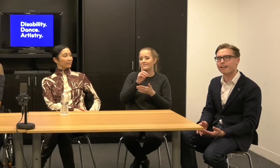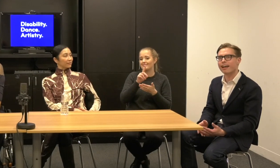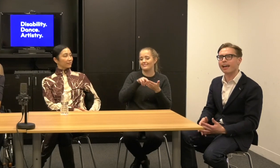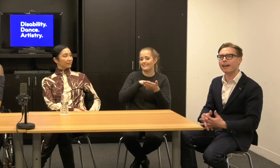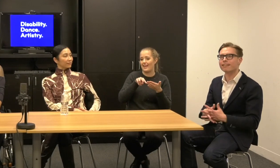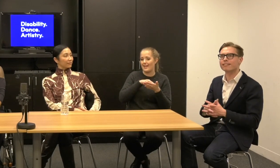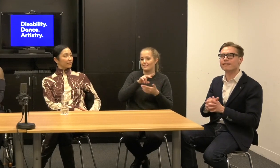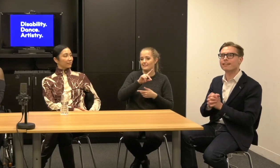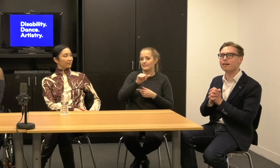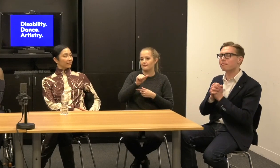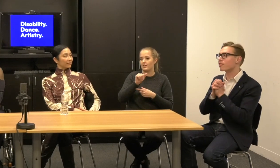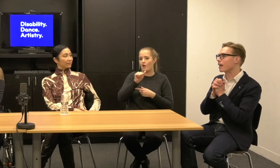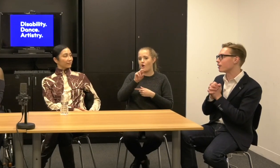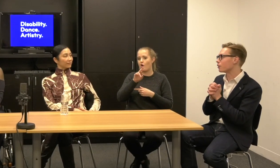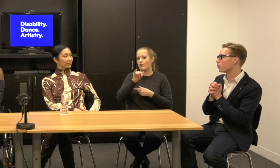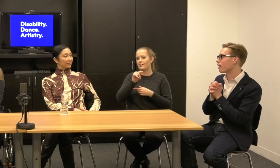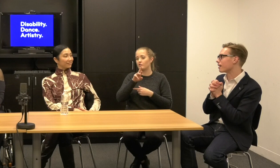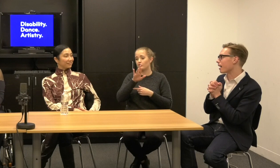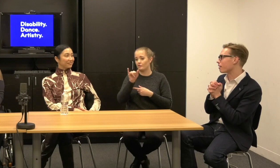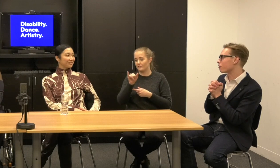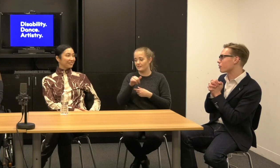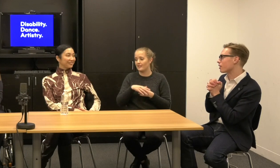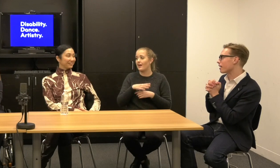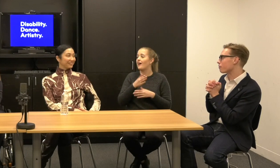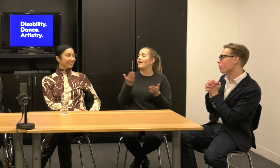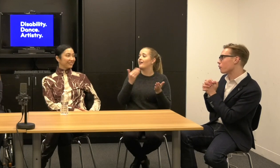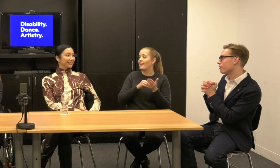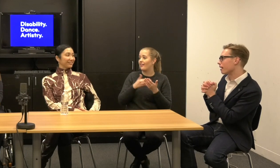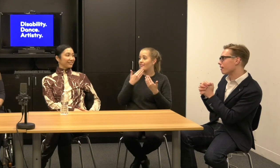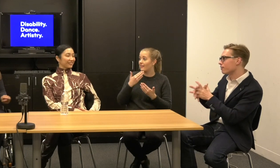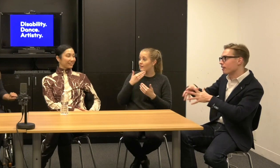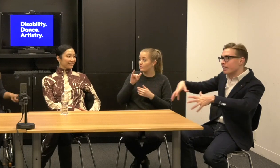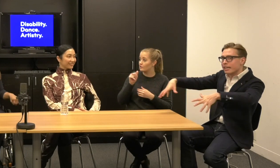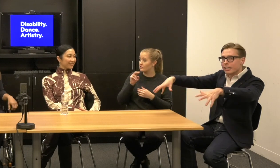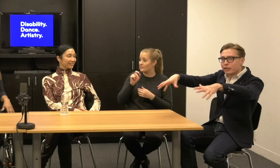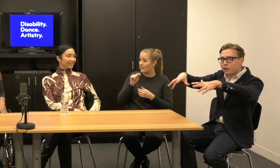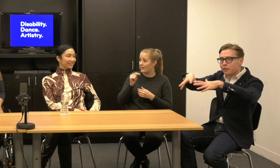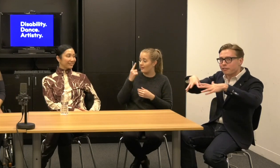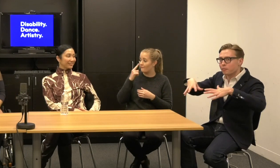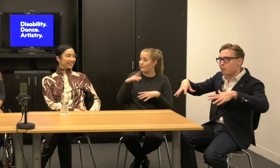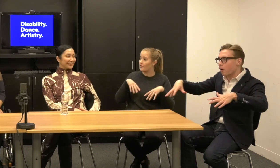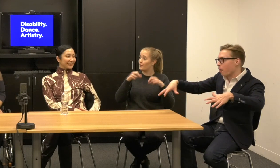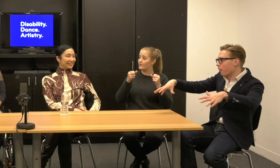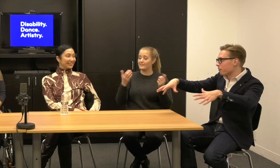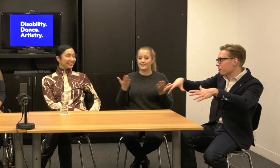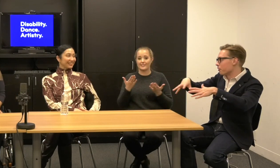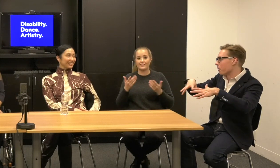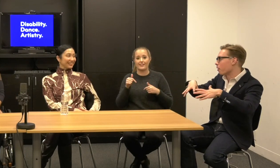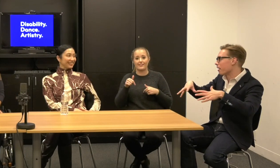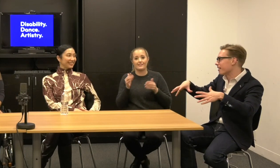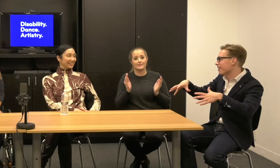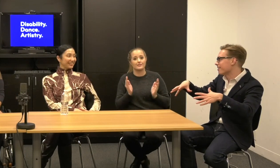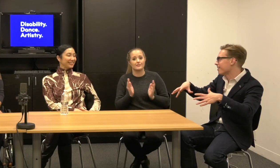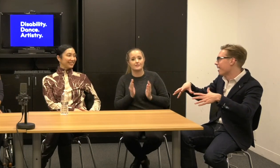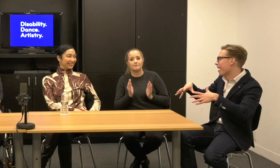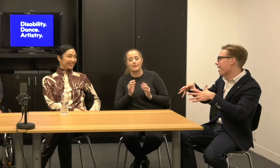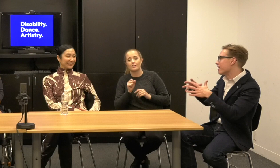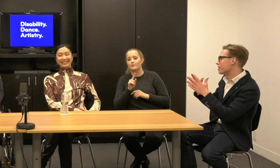Uh, and um, thank you again for Janet for hosting us here, the small and each, each